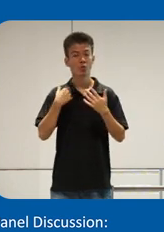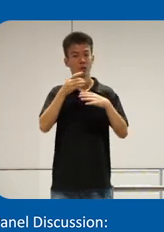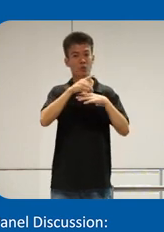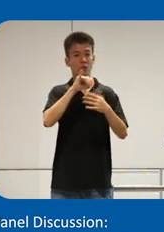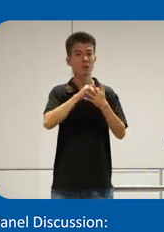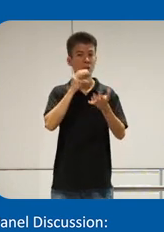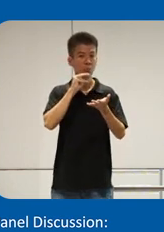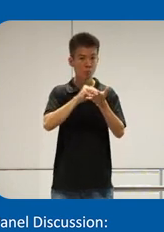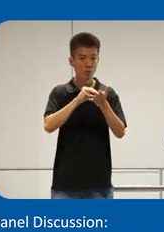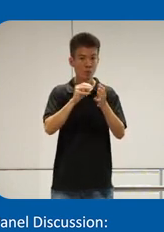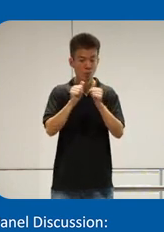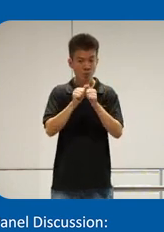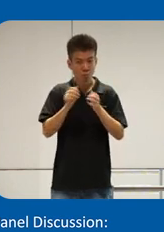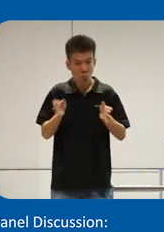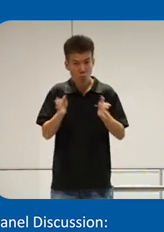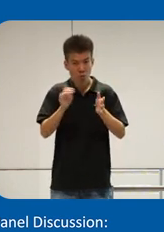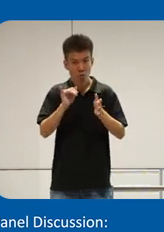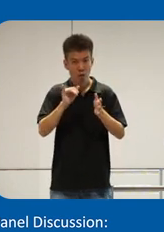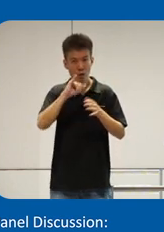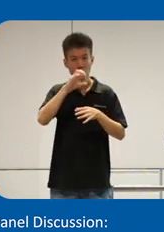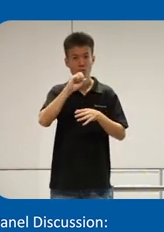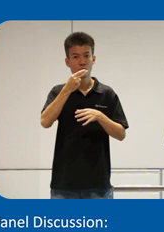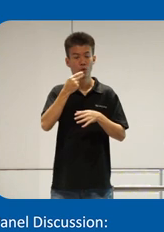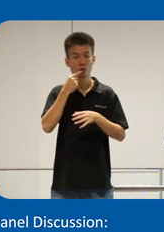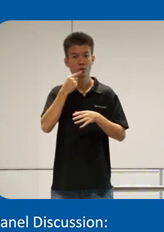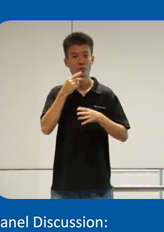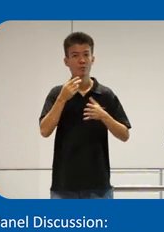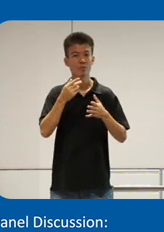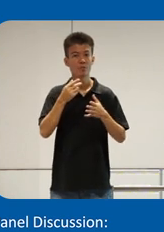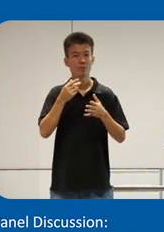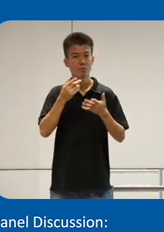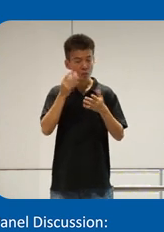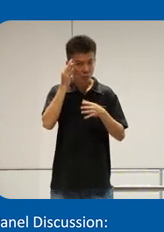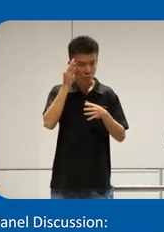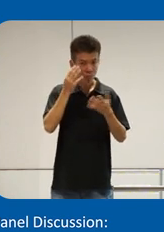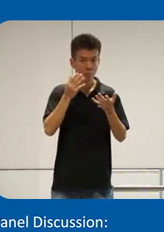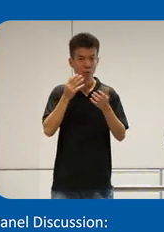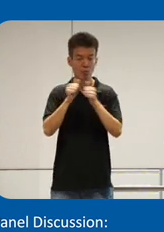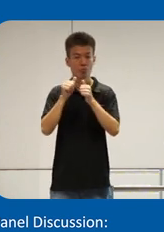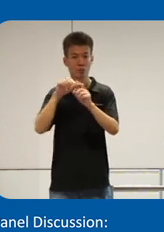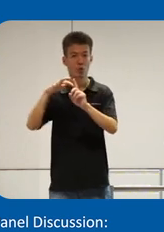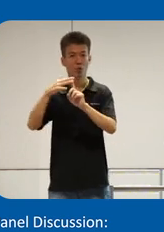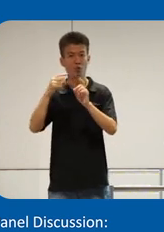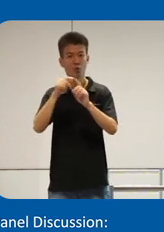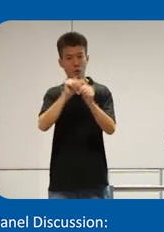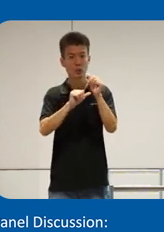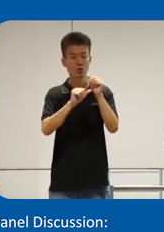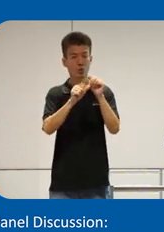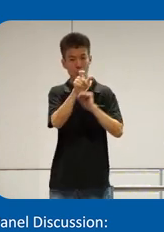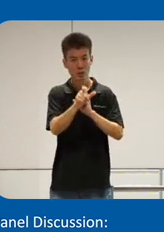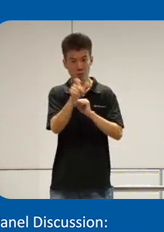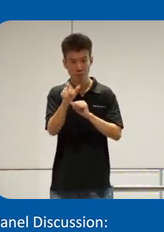the communications like Jo said um in familiar or relevant context to each person and it has to